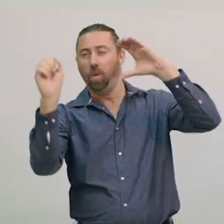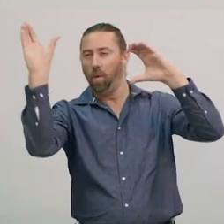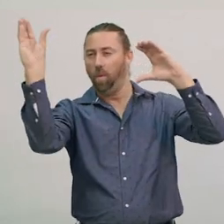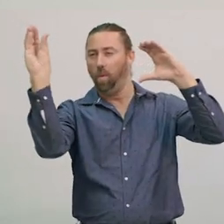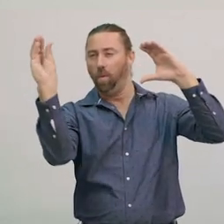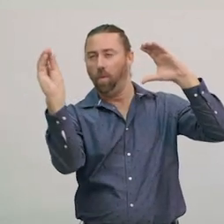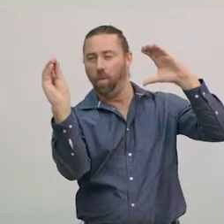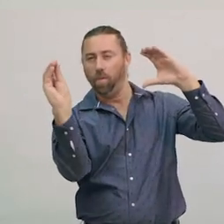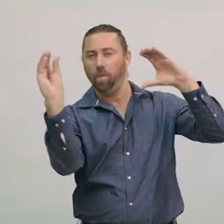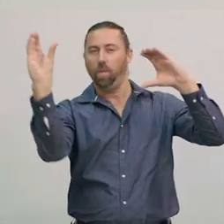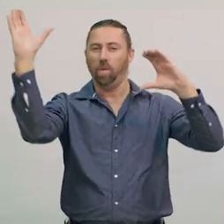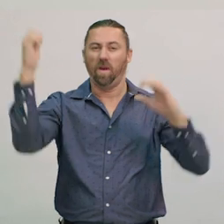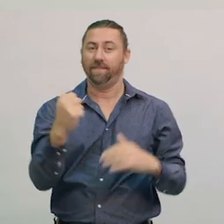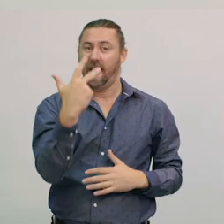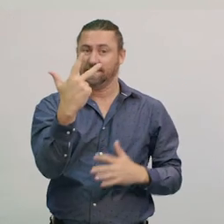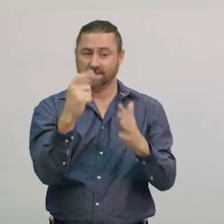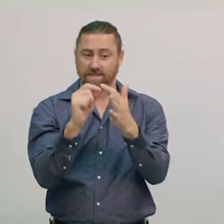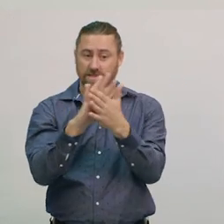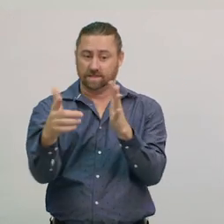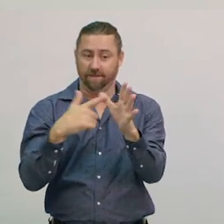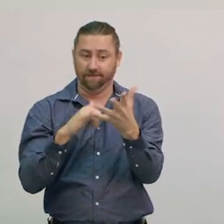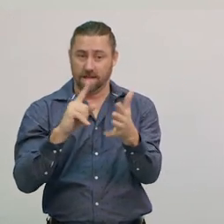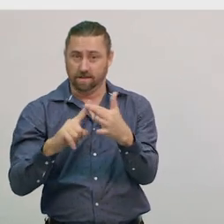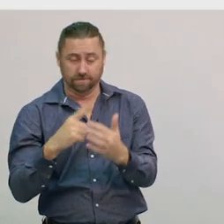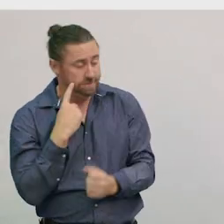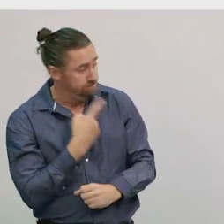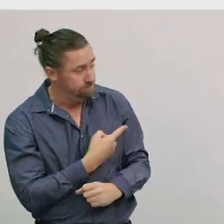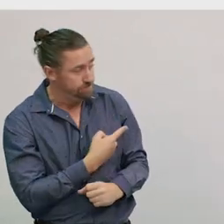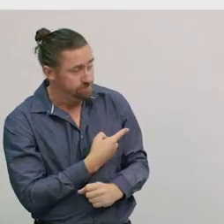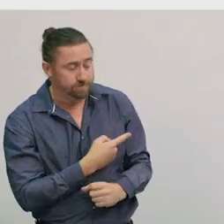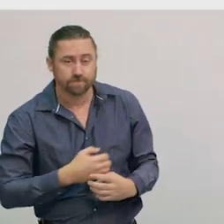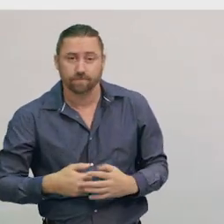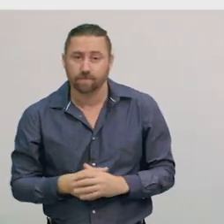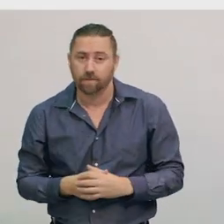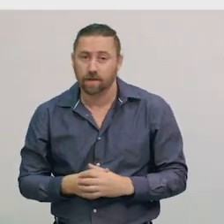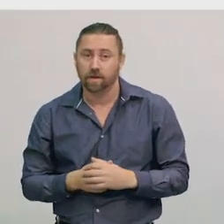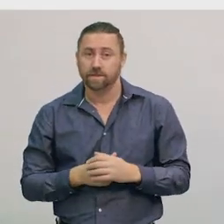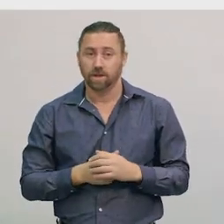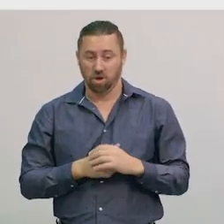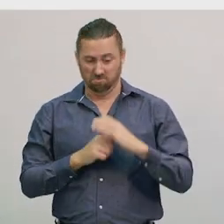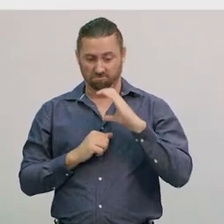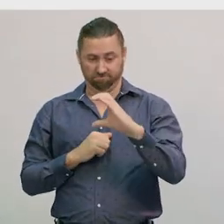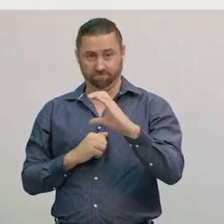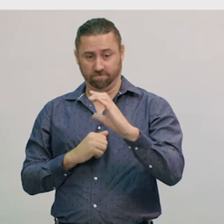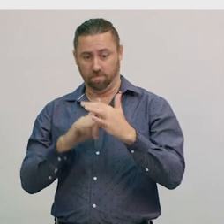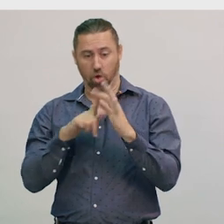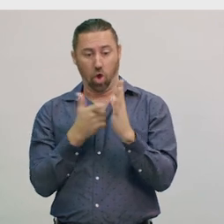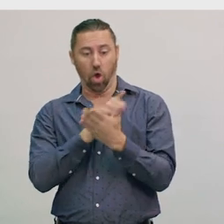Let's take a look at these in this image to find out more. Here we can see the Earth in the centre of the diagram in blue,